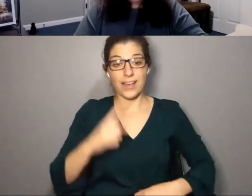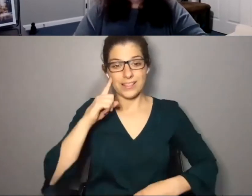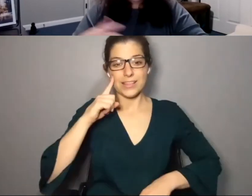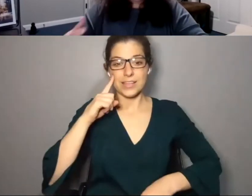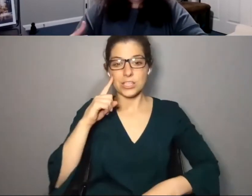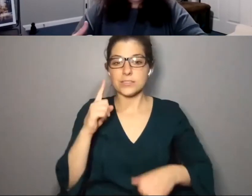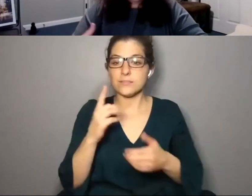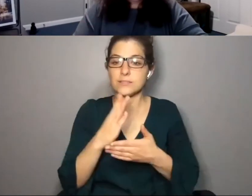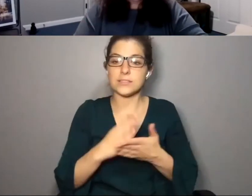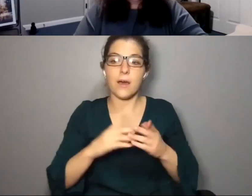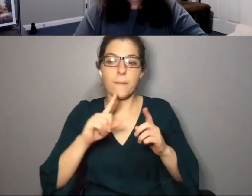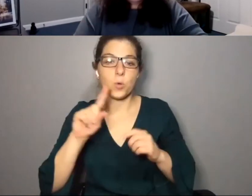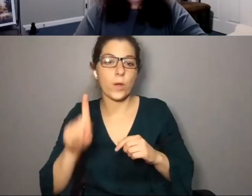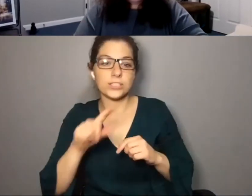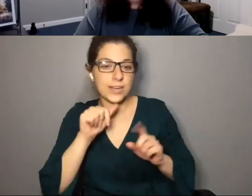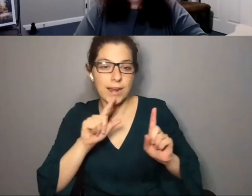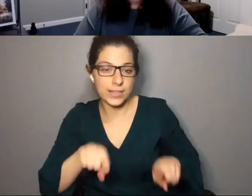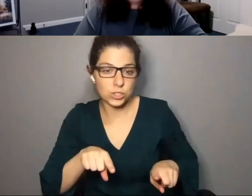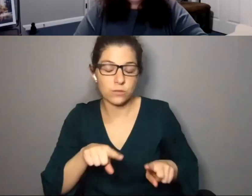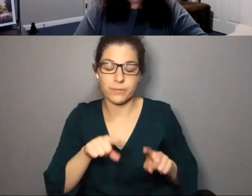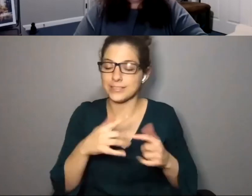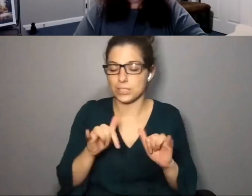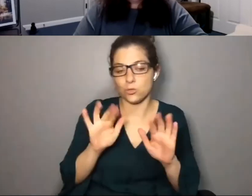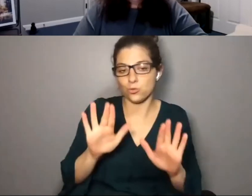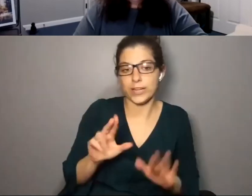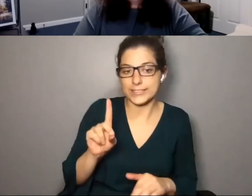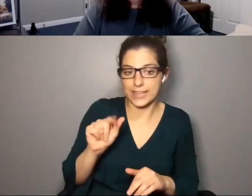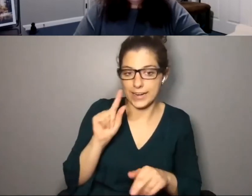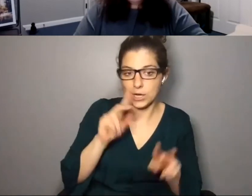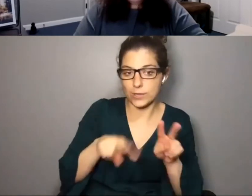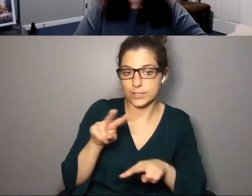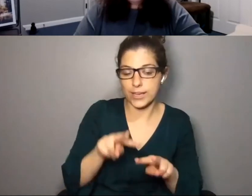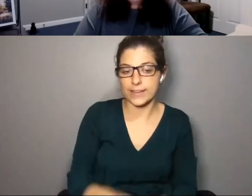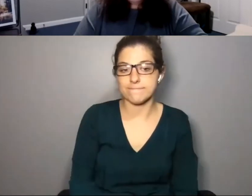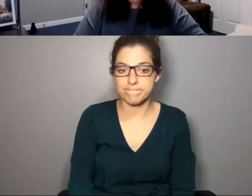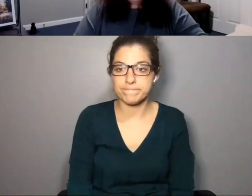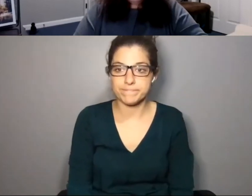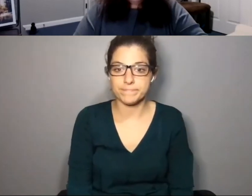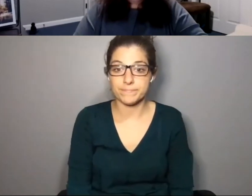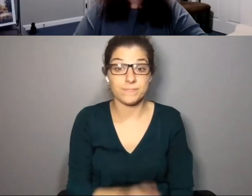there's some unanswered questions there, but some really great data to look at. >> SARAH CECILIA BUKOWSKI: For sure